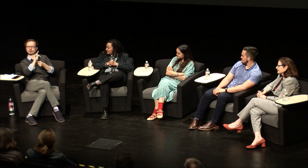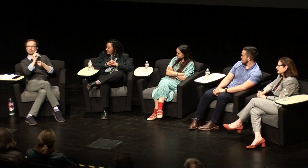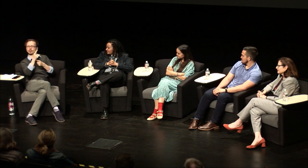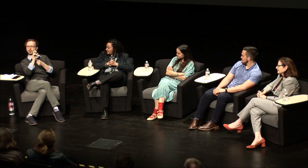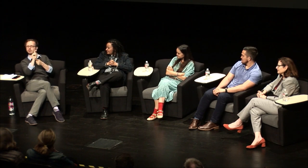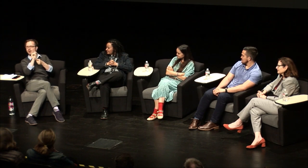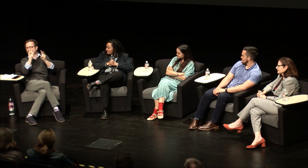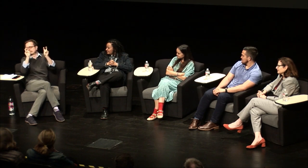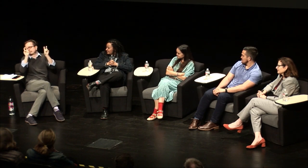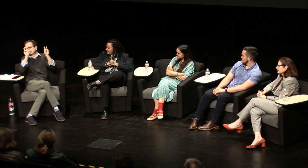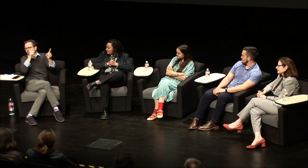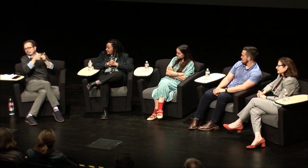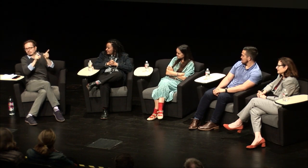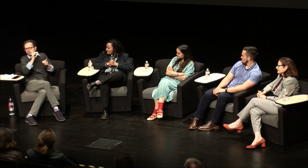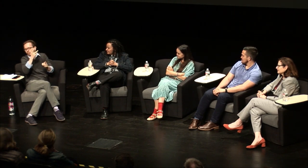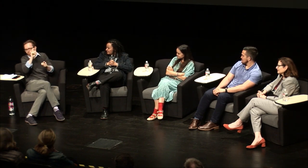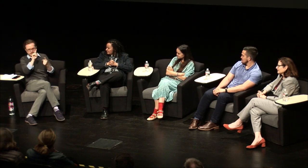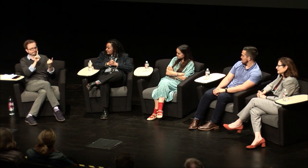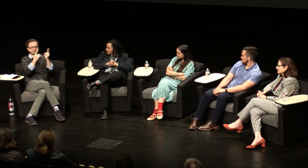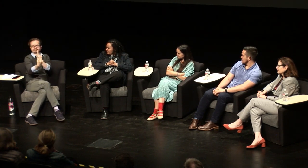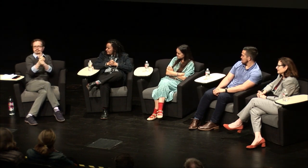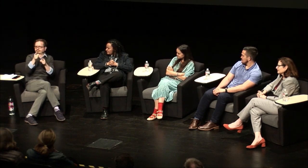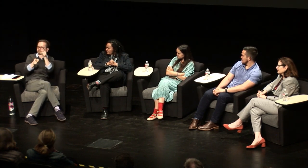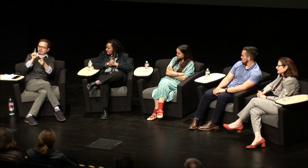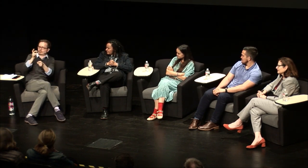you know insulting each other threatening each other or whatever and